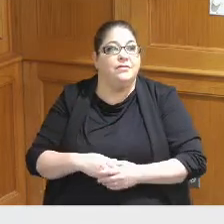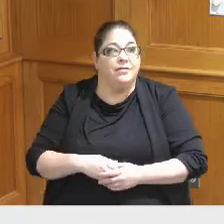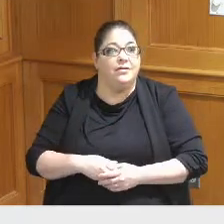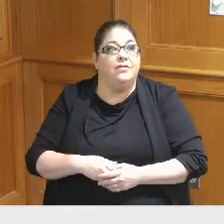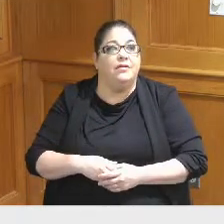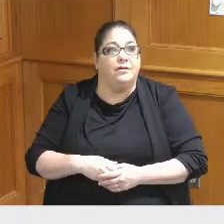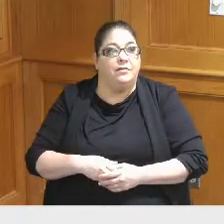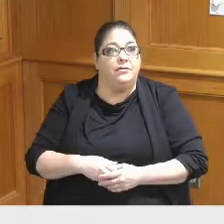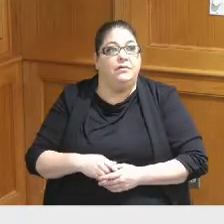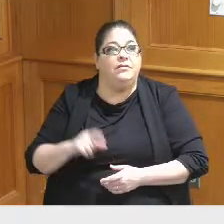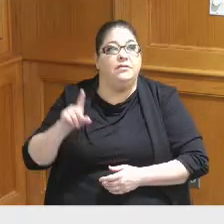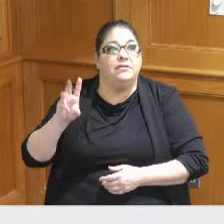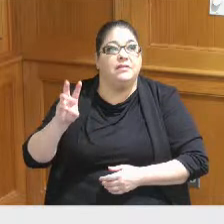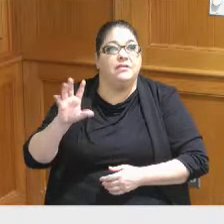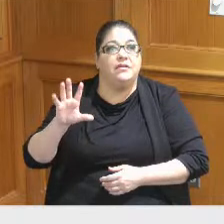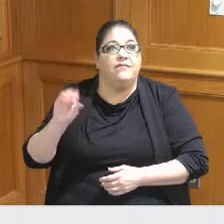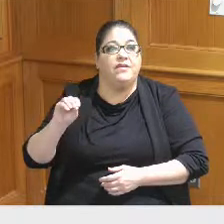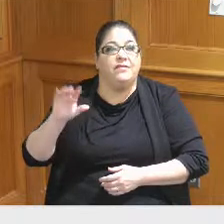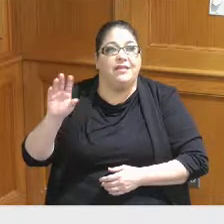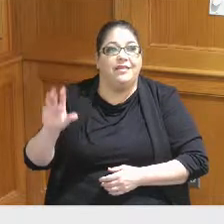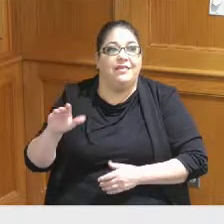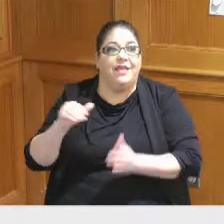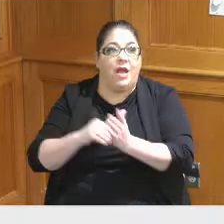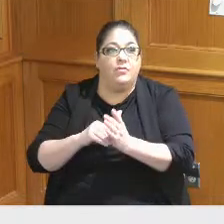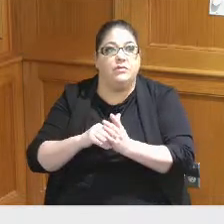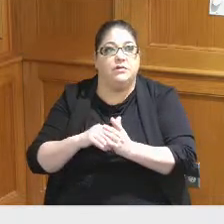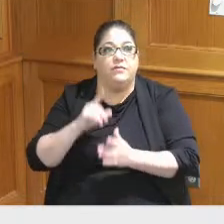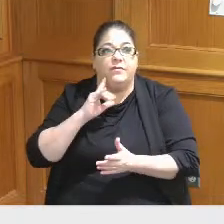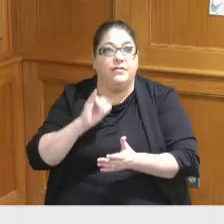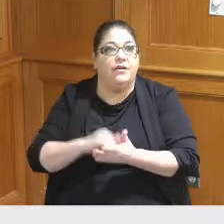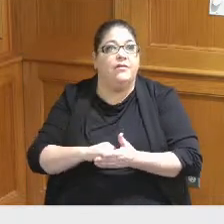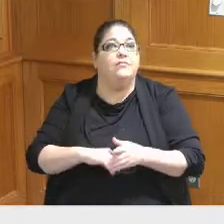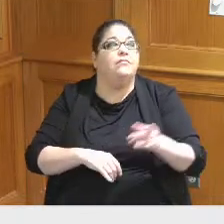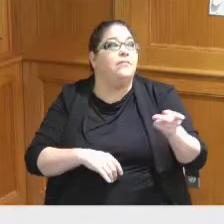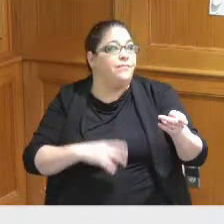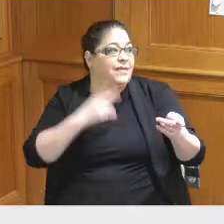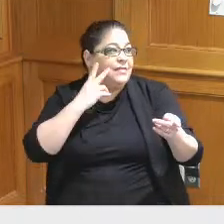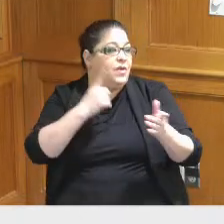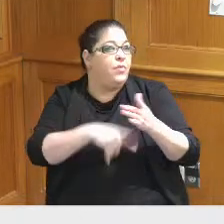so 650,000 in a an appropriation see what you're doing Jeff you want the city to